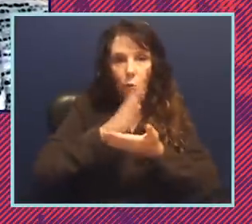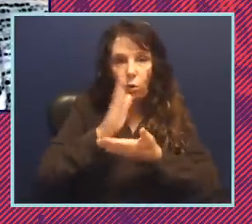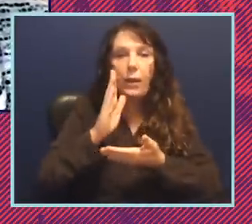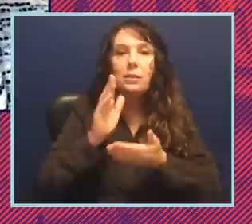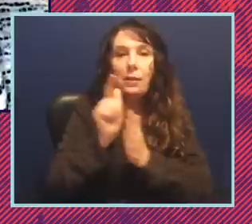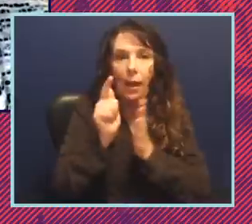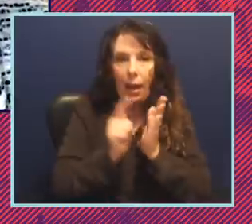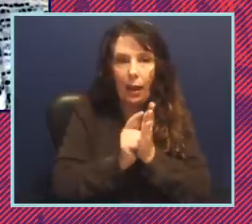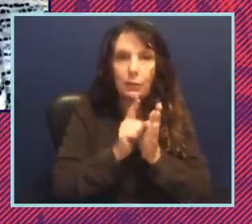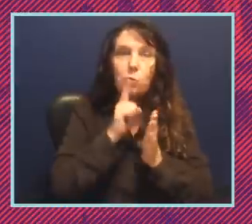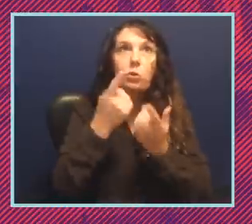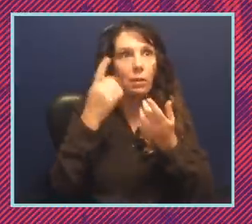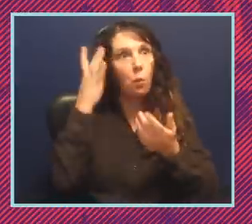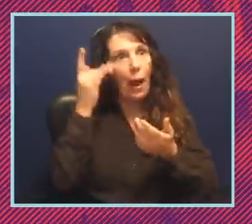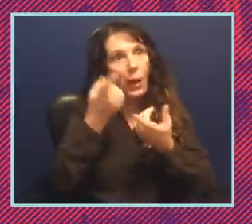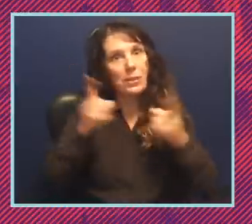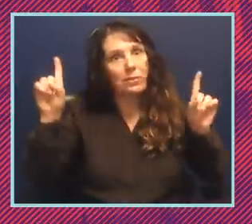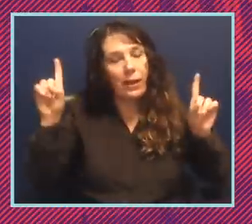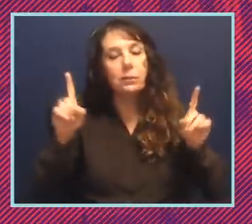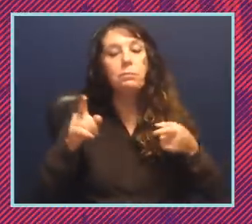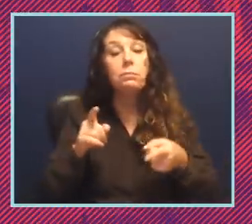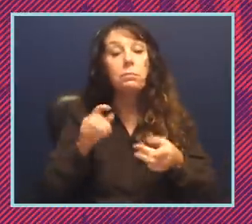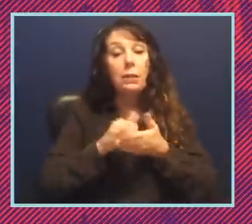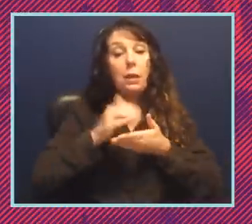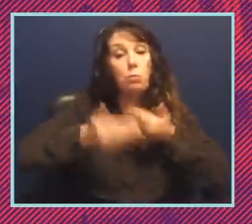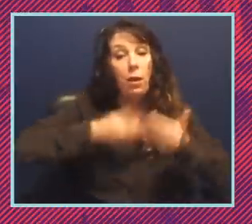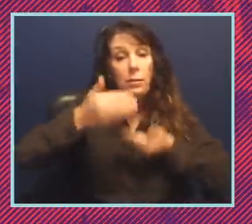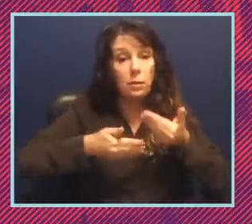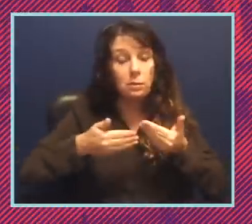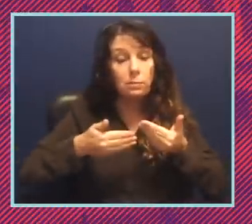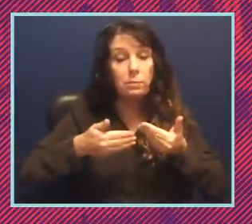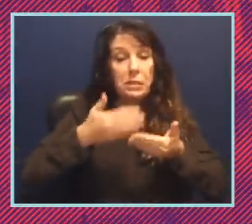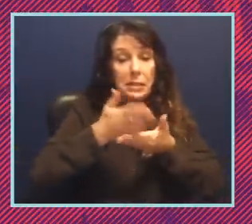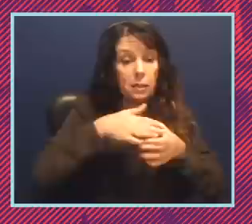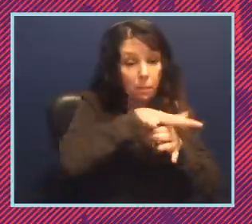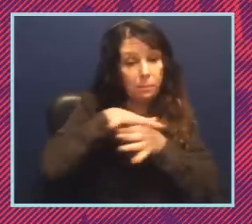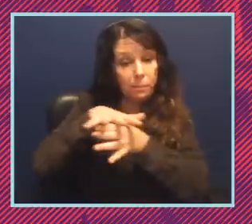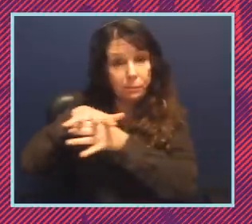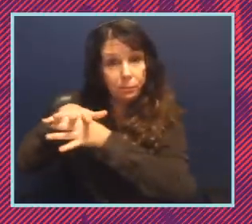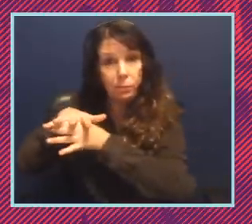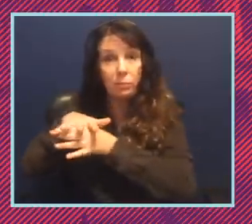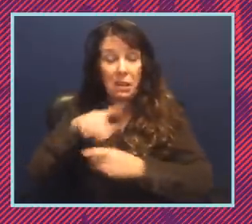really made it so effective it was a process by which certain jurisdictions the worst violators